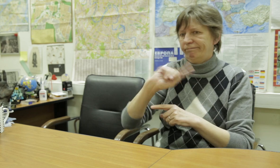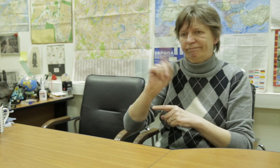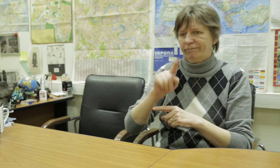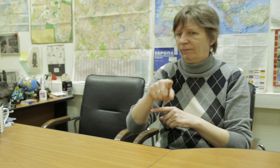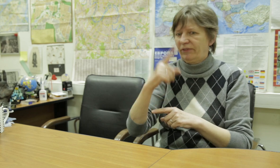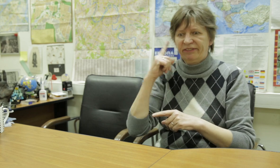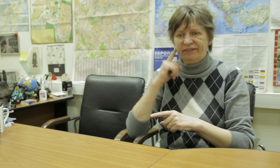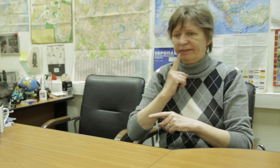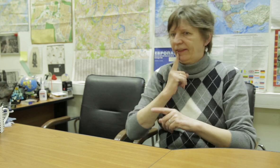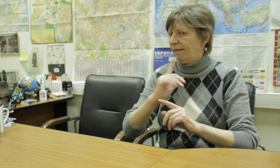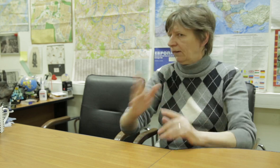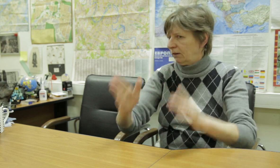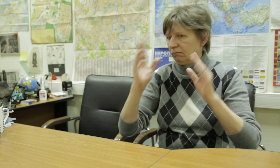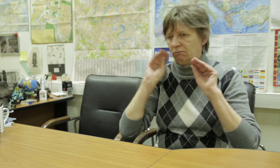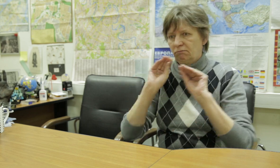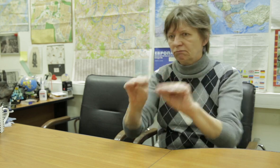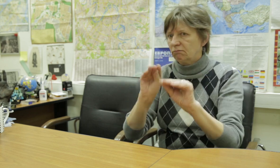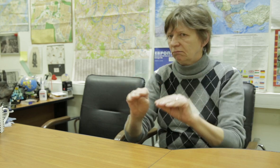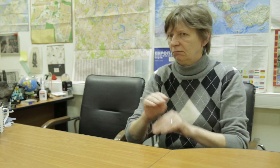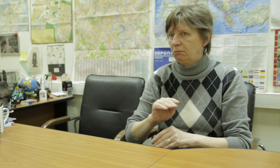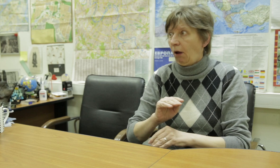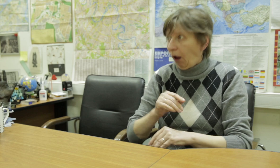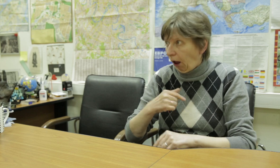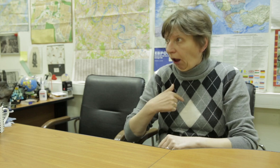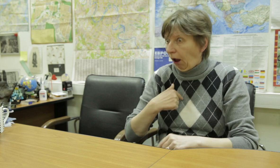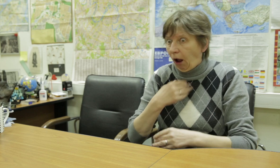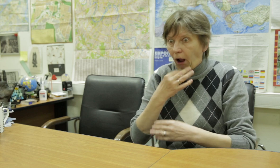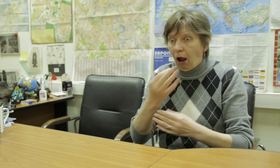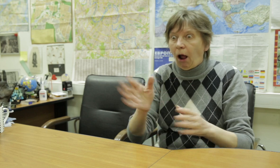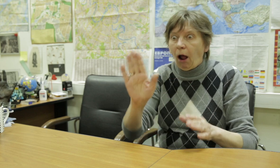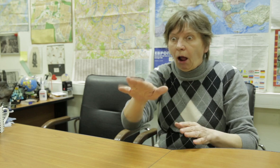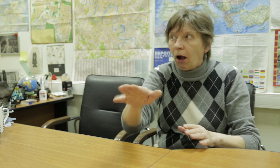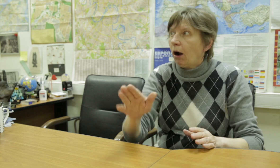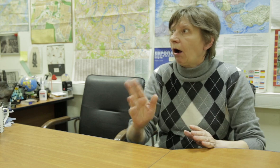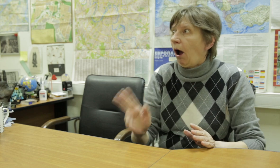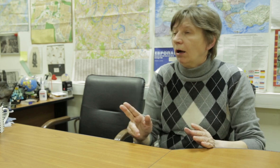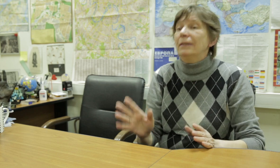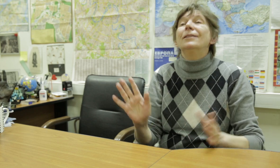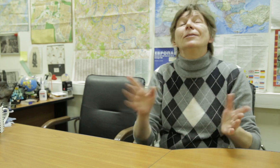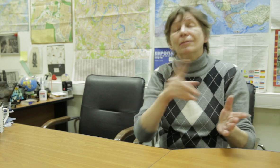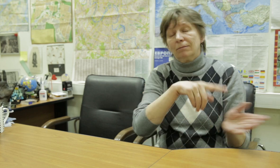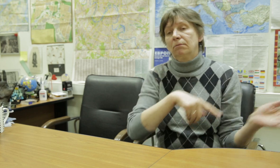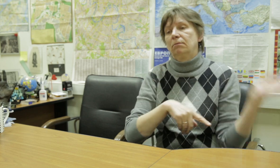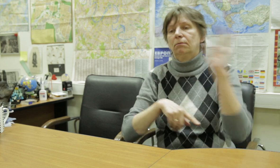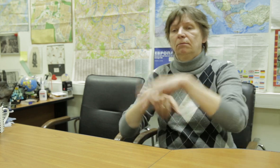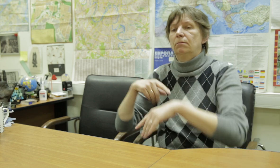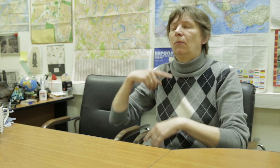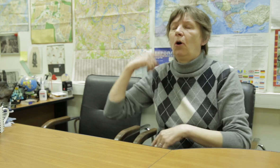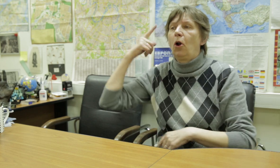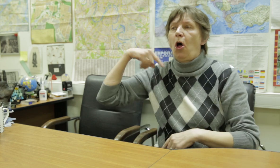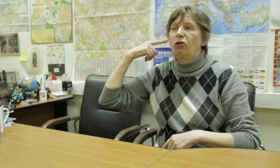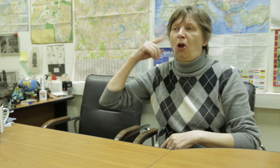Aleksandra: On this stage, I am acting. Every time I see the audience watching me, I feel like I am building up my confidence